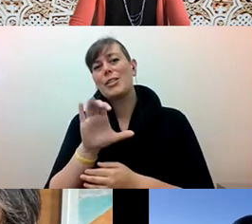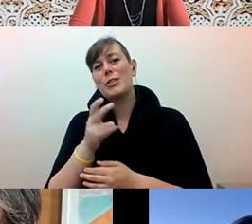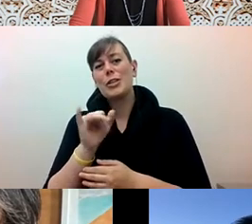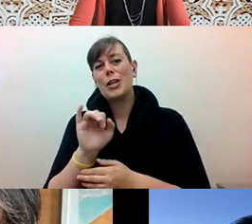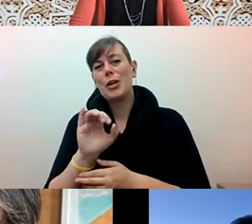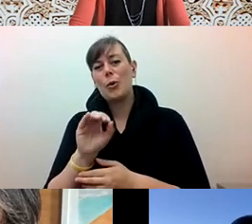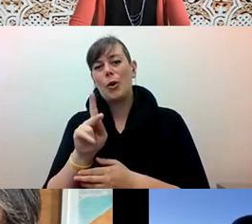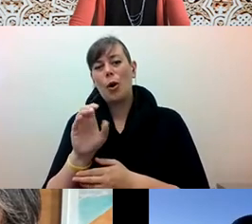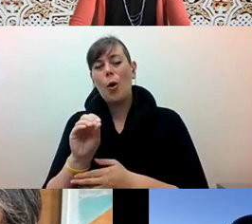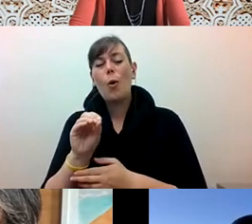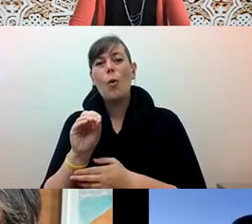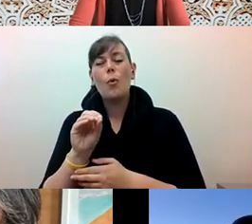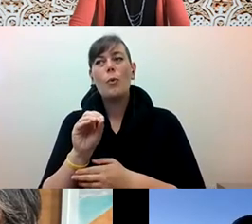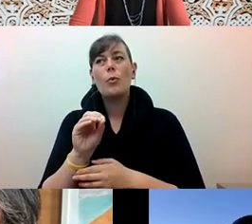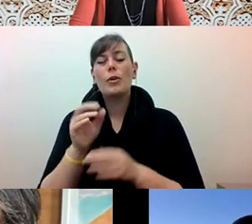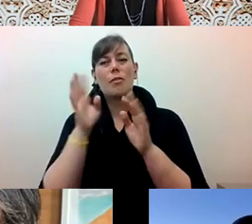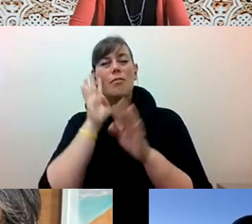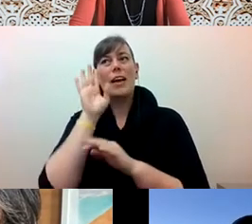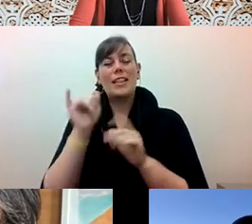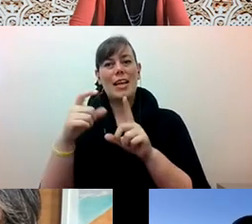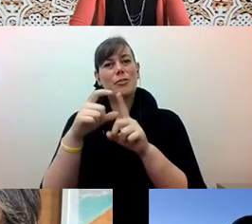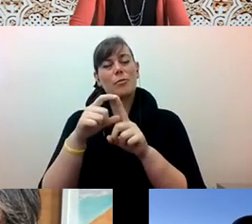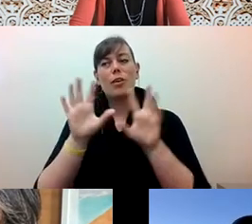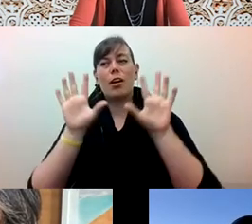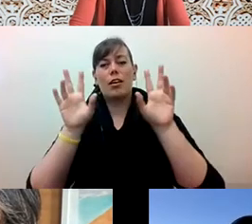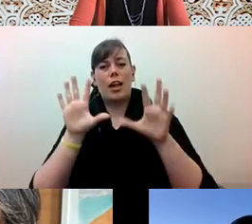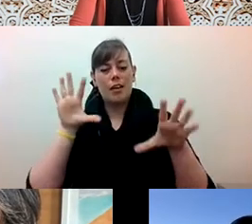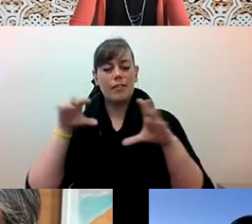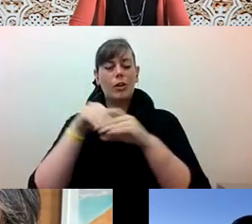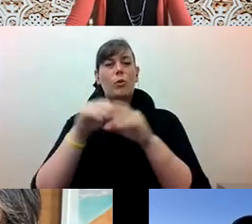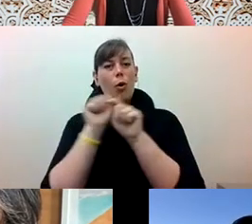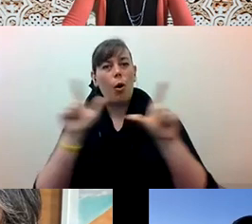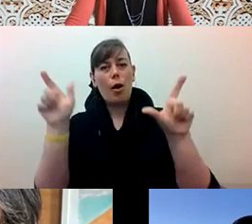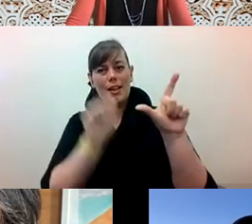Diane Fujino: as a pan Asian term, it was not common for Asian Americans to work together politically at that time.